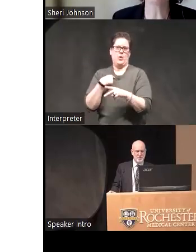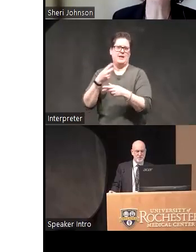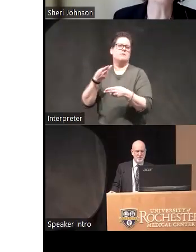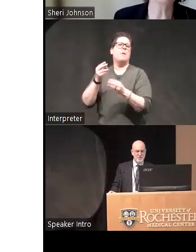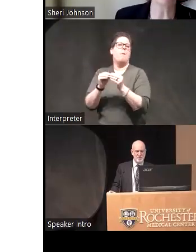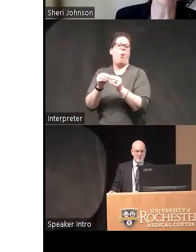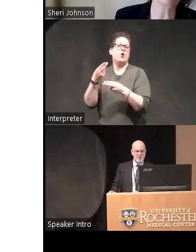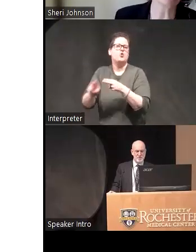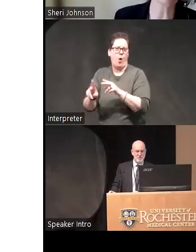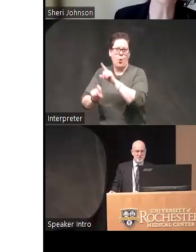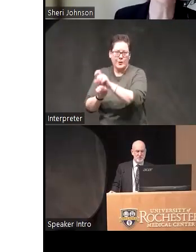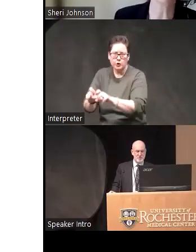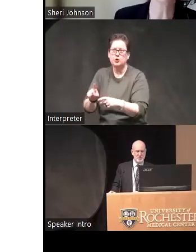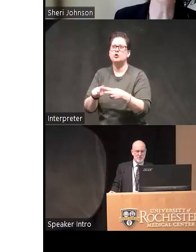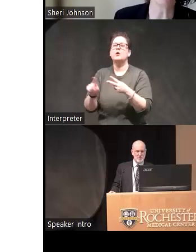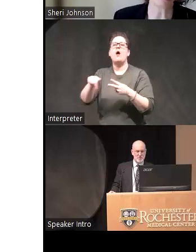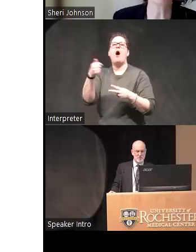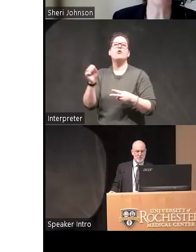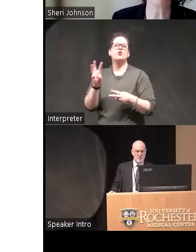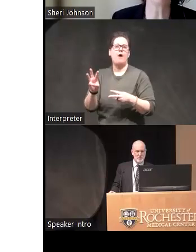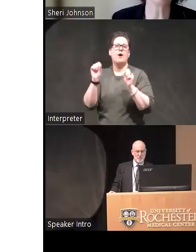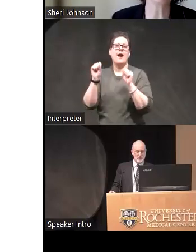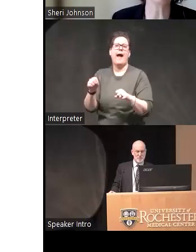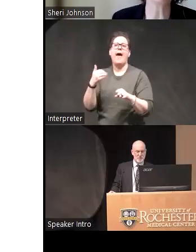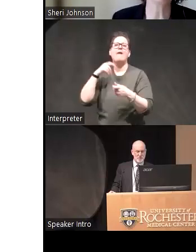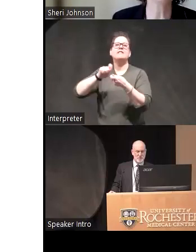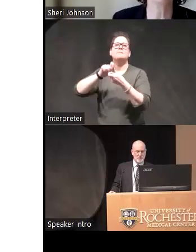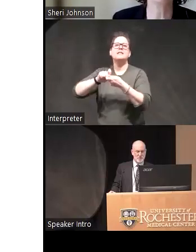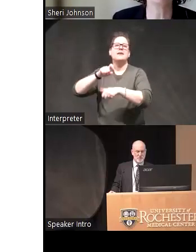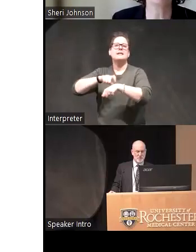um there's software out there where you can do blackout periods so people don't get it at